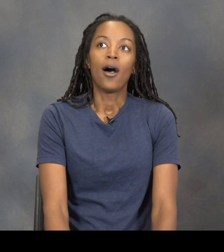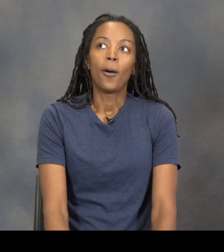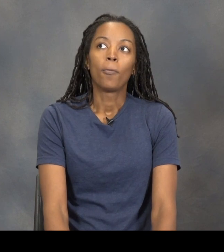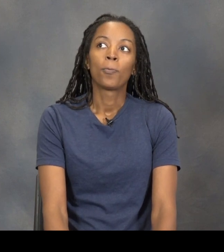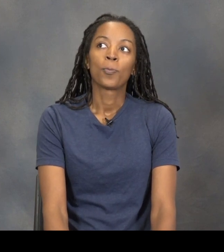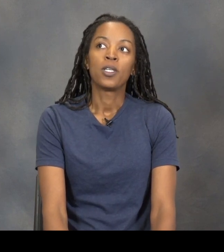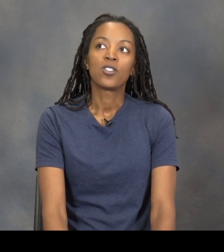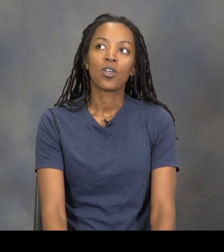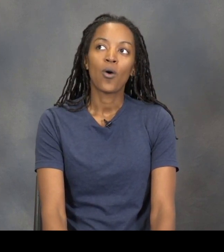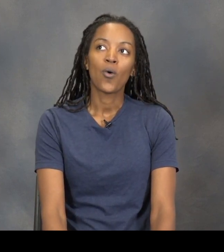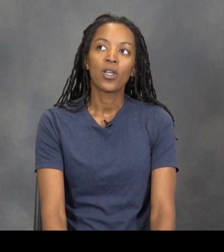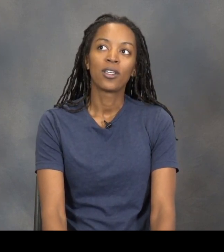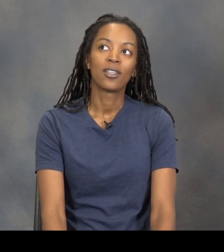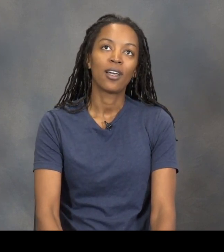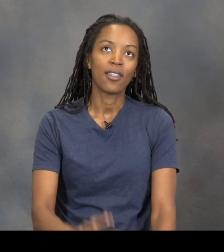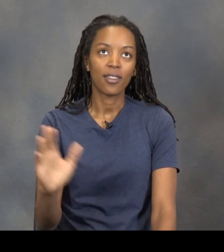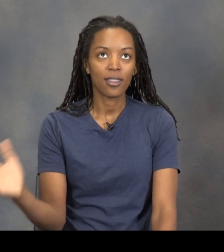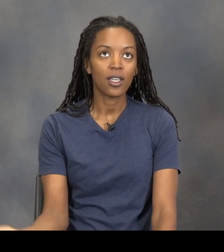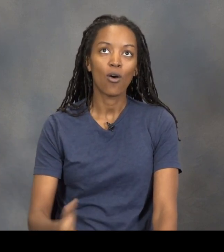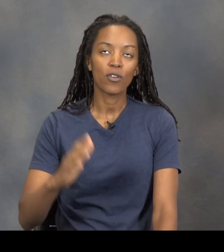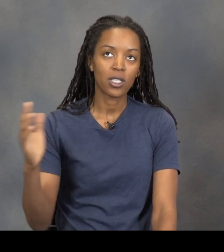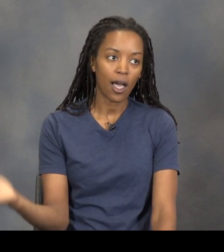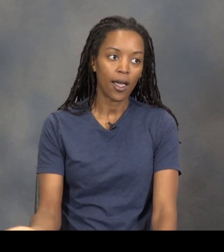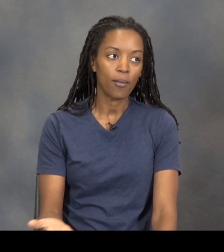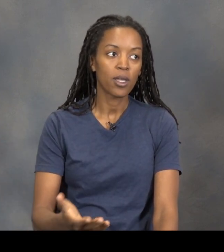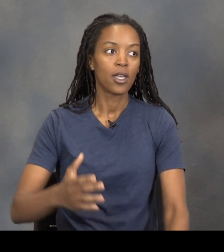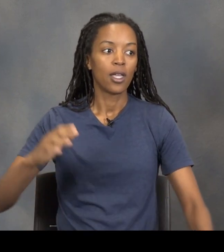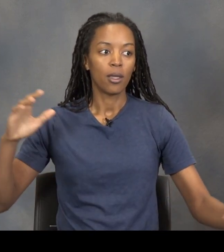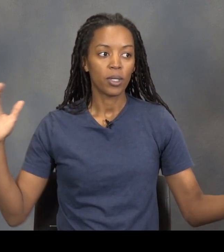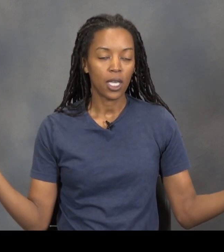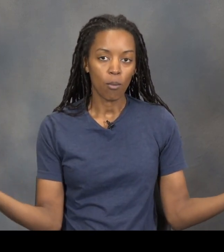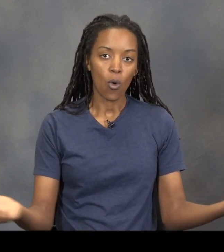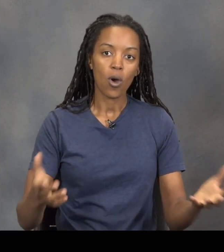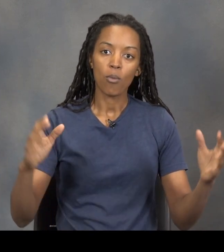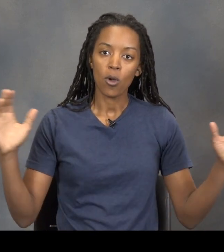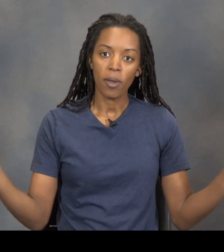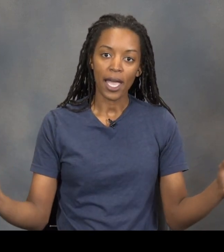And so I think over time, it became more and more bats.